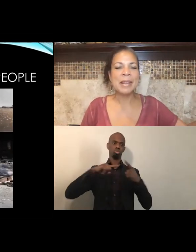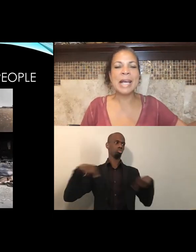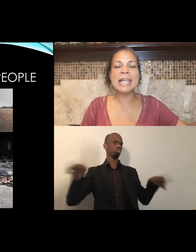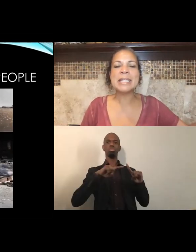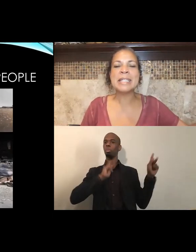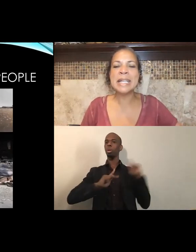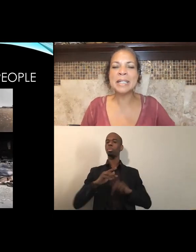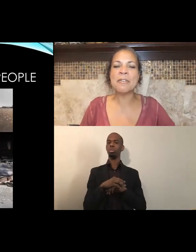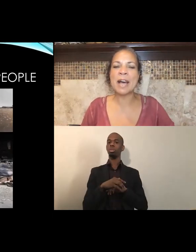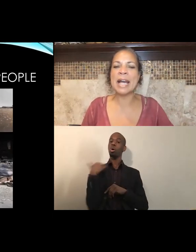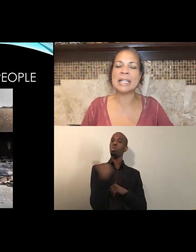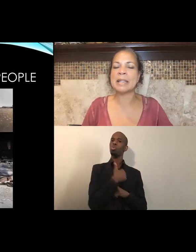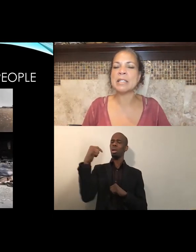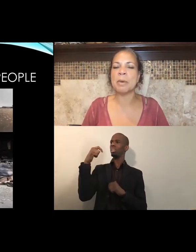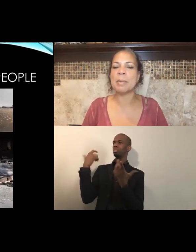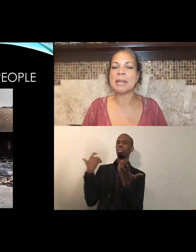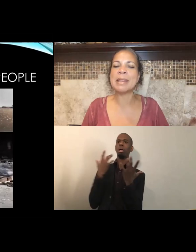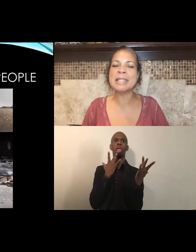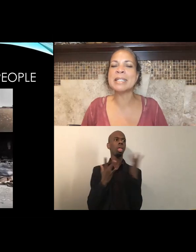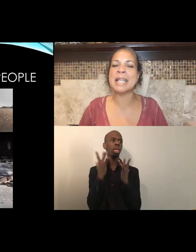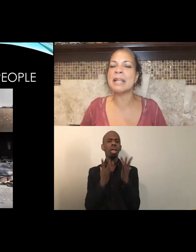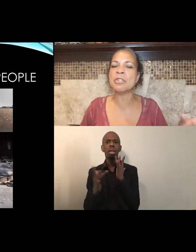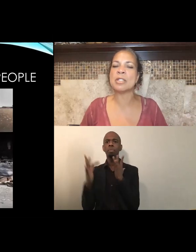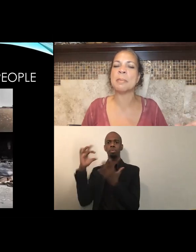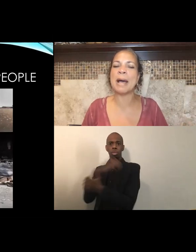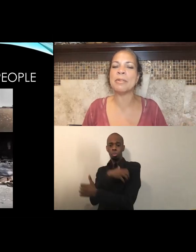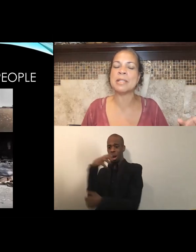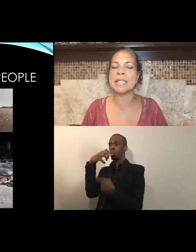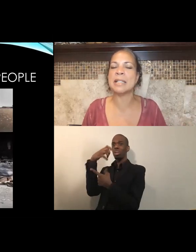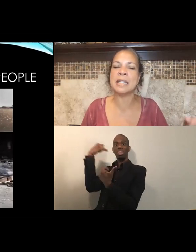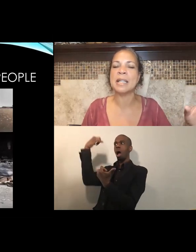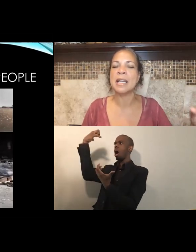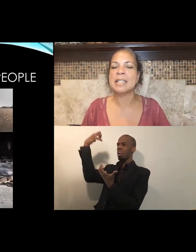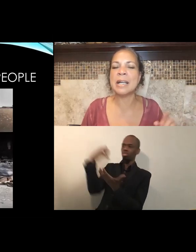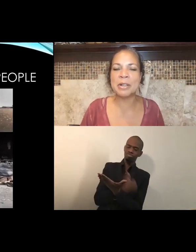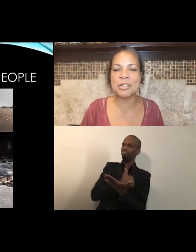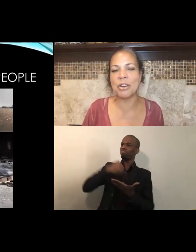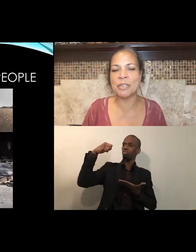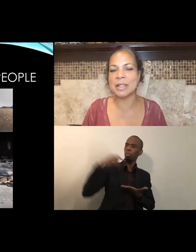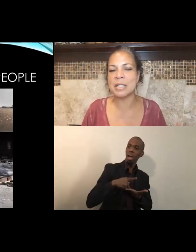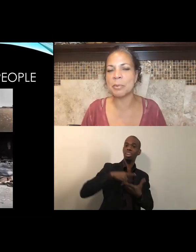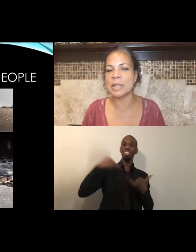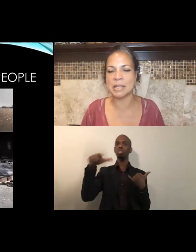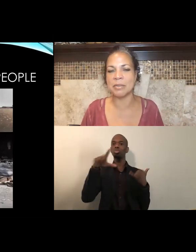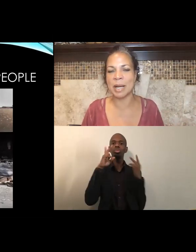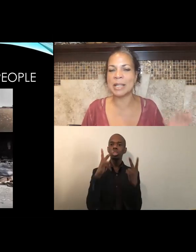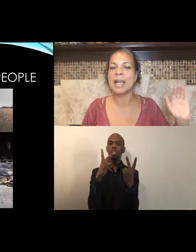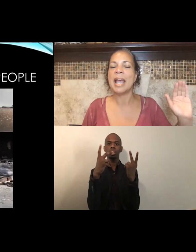that is signified in this moment. That this is not just about, sending Derek Chauvin to prison, right?